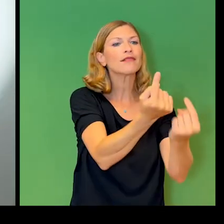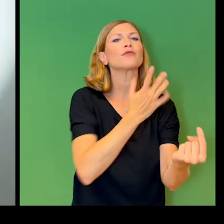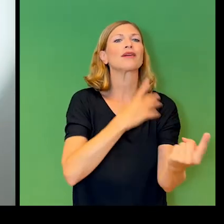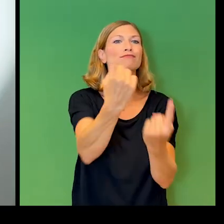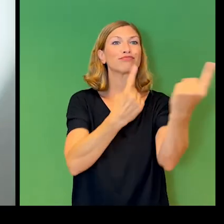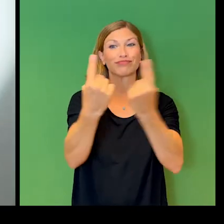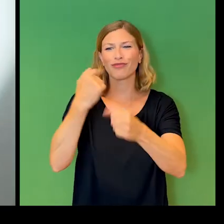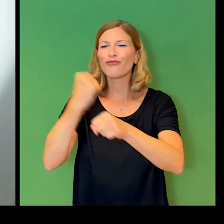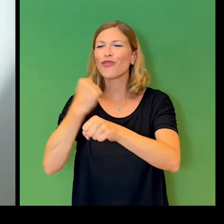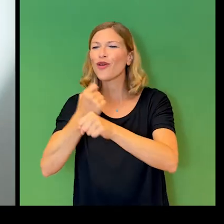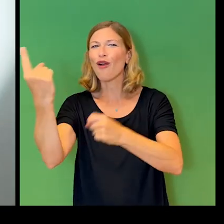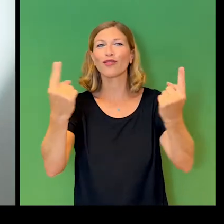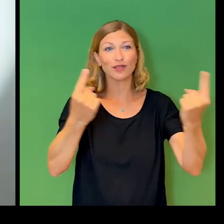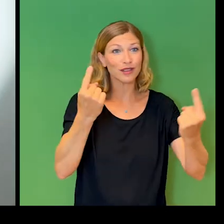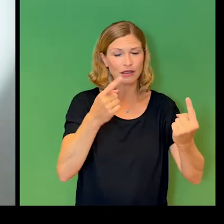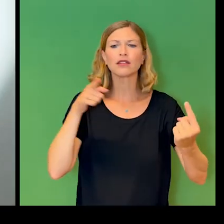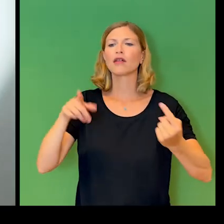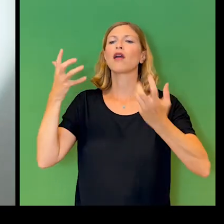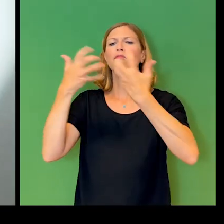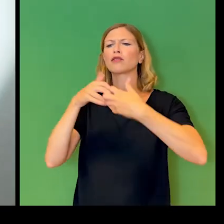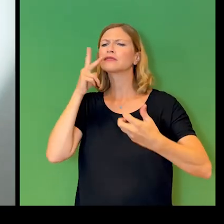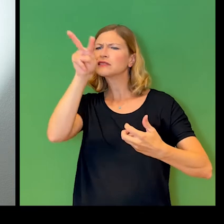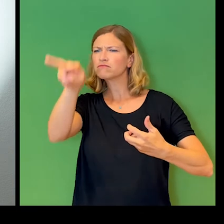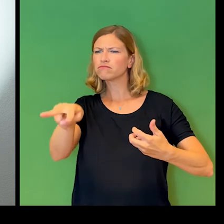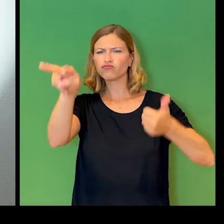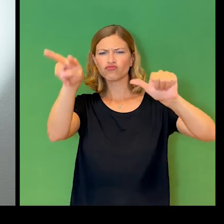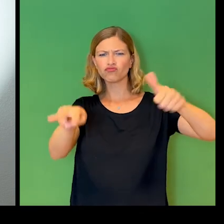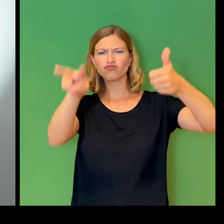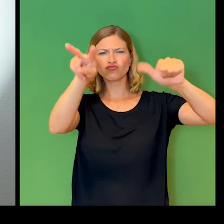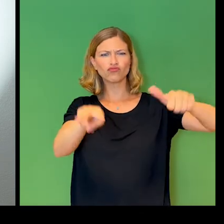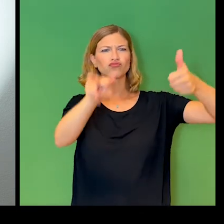One of the challenges has been with these big datasets based on average employees.